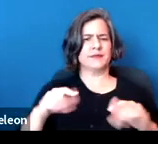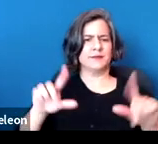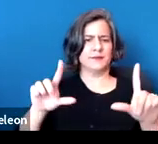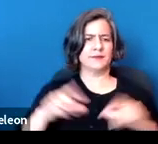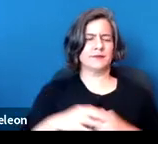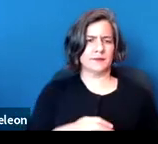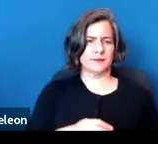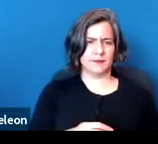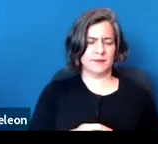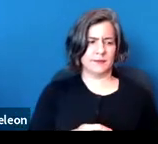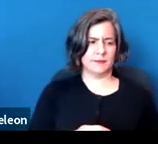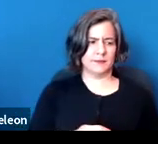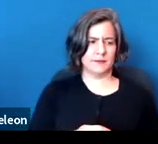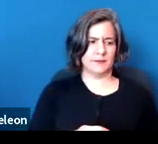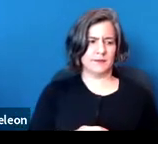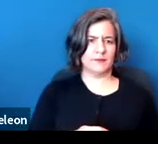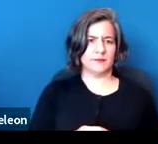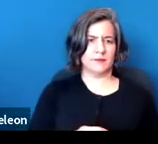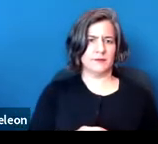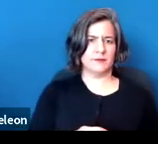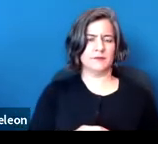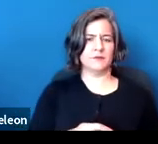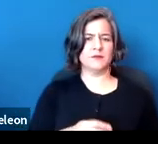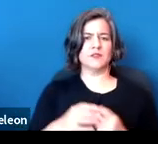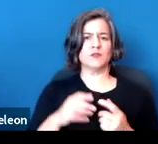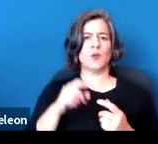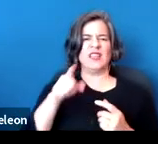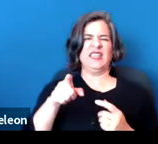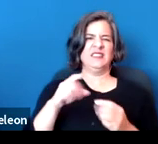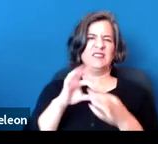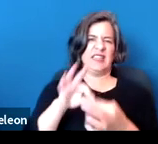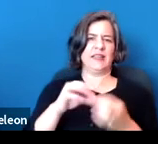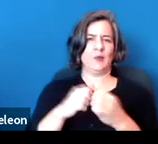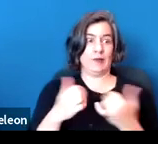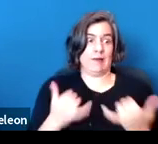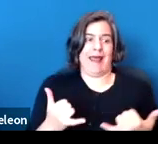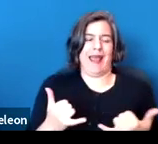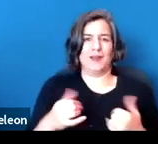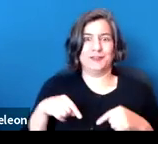that are relevant post-pandemic, or now, I should say.